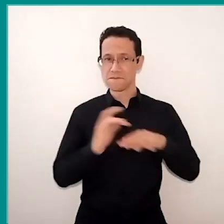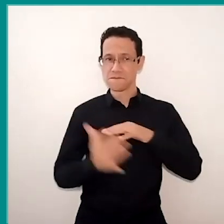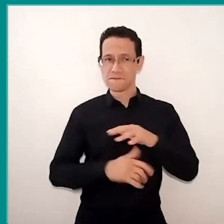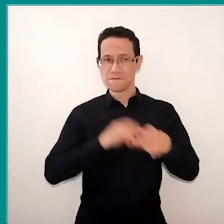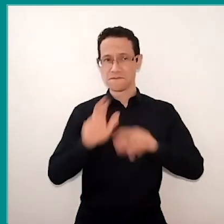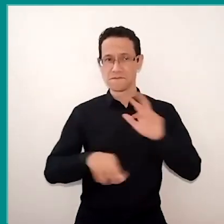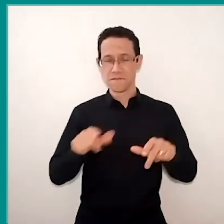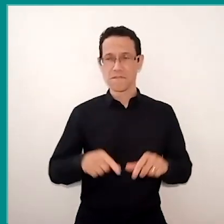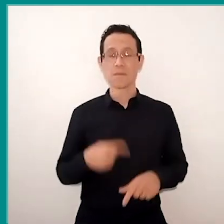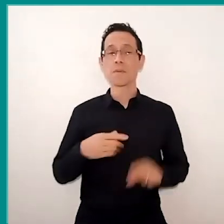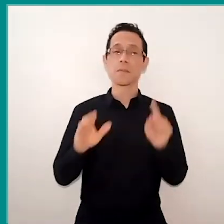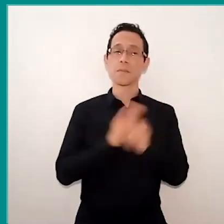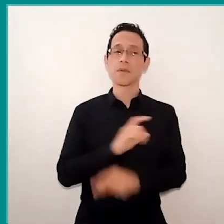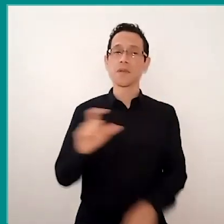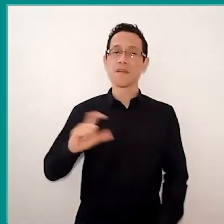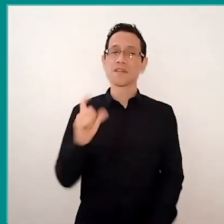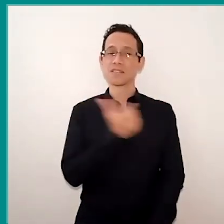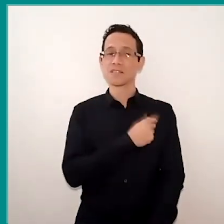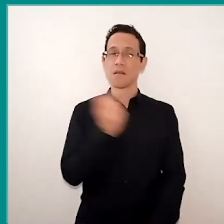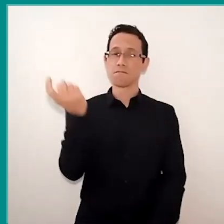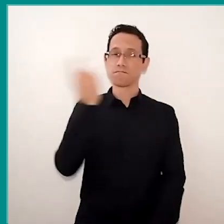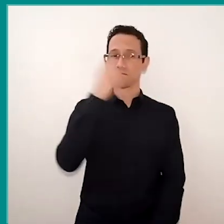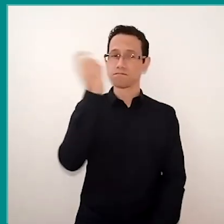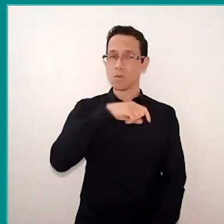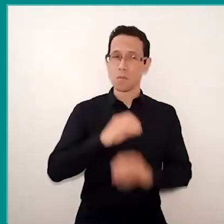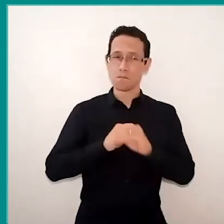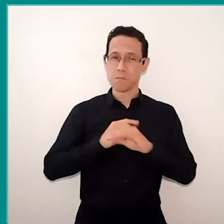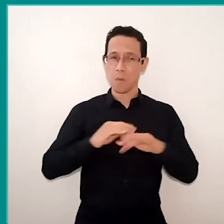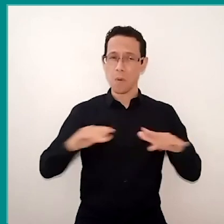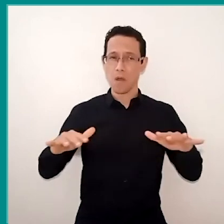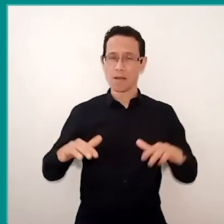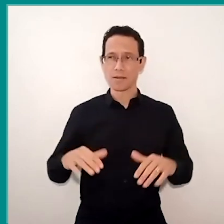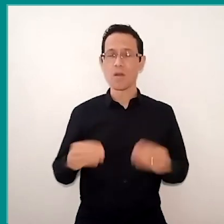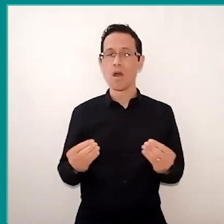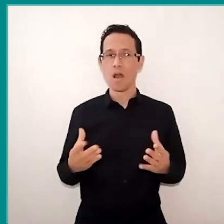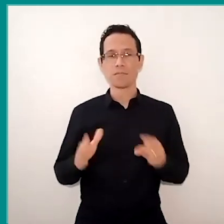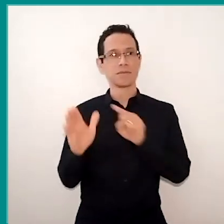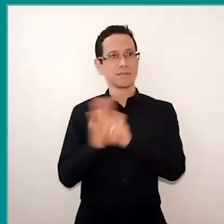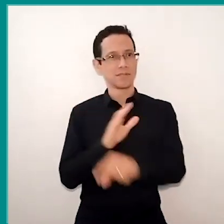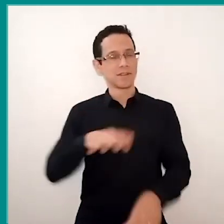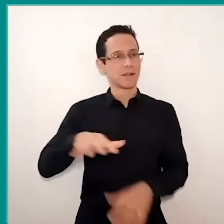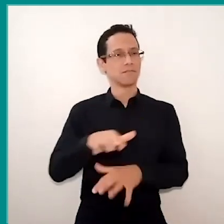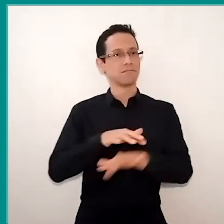the students, they are immersed in this sea of information, and they don't have this filter, they don't have that healing look.